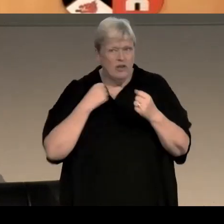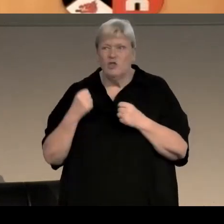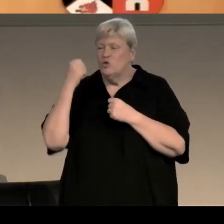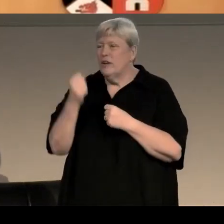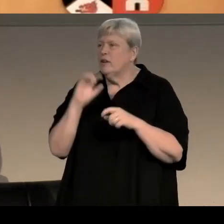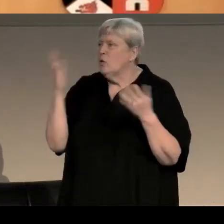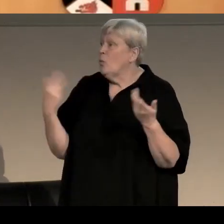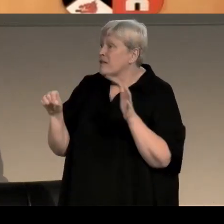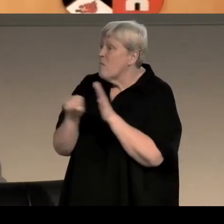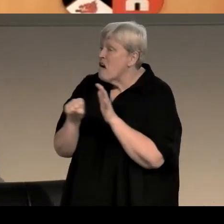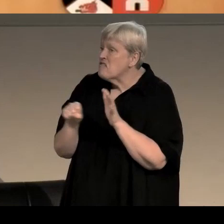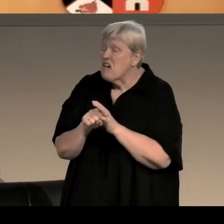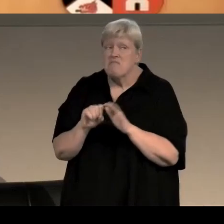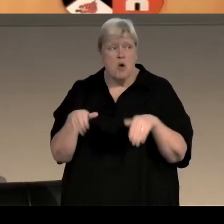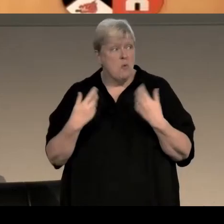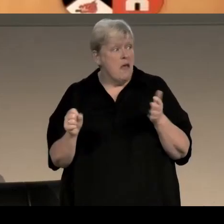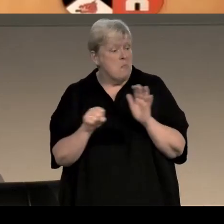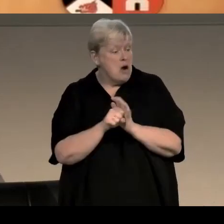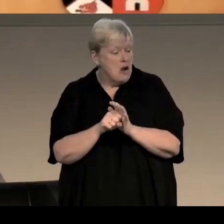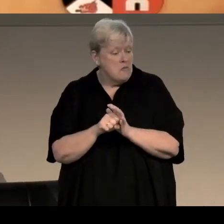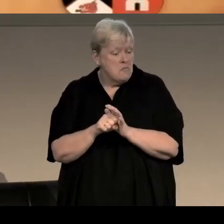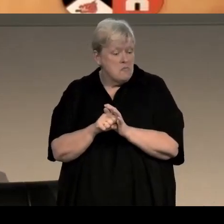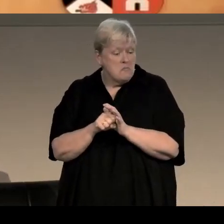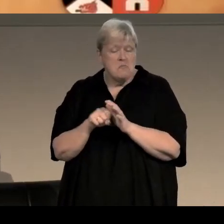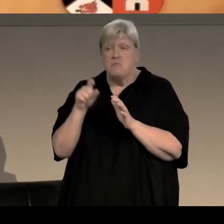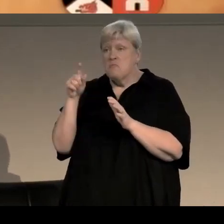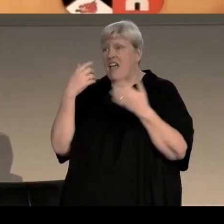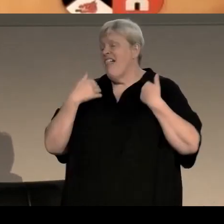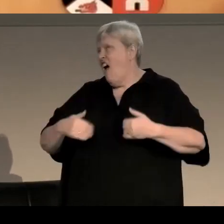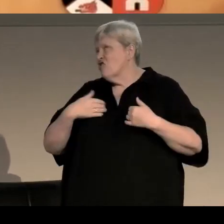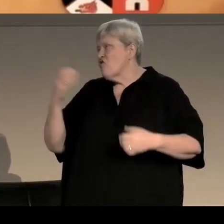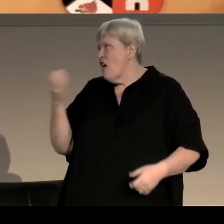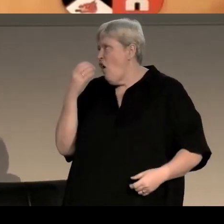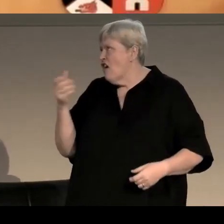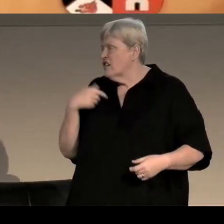‘OK, only without the murder.’ ‘And the luxury. And the cocktails. And Albert Finney in a hairnet.’